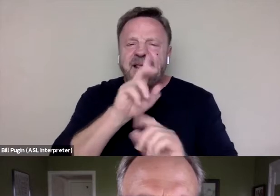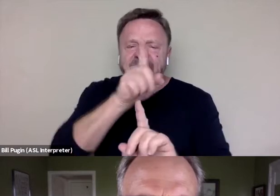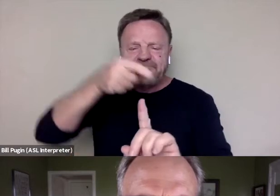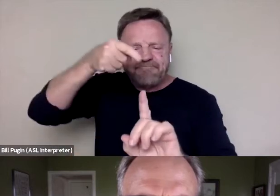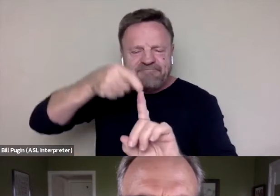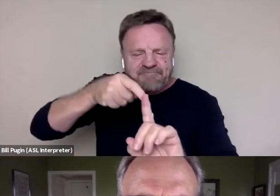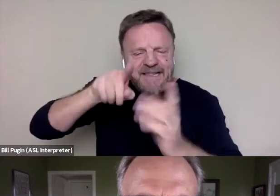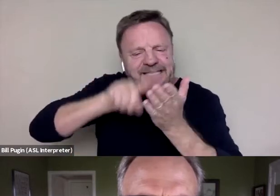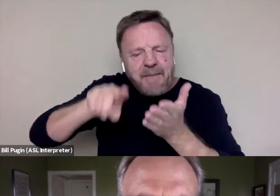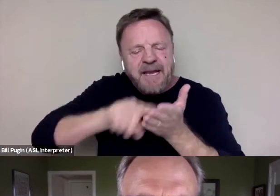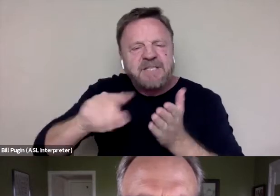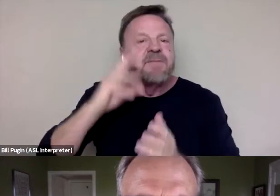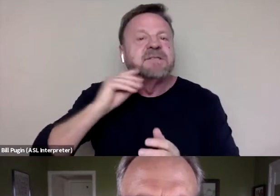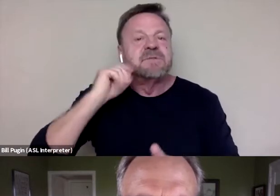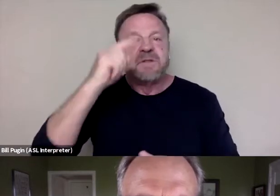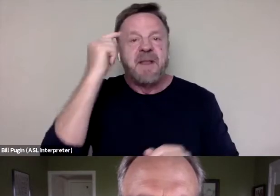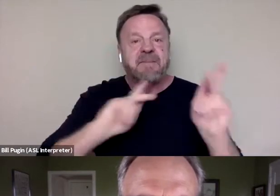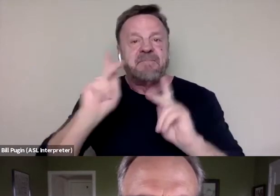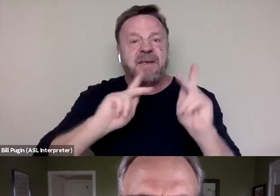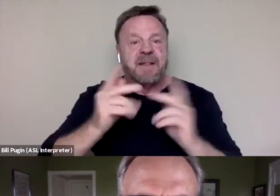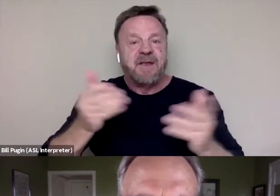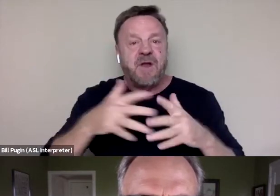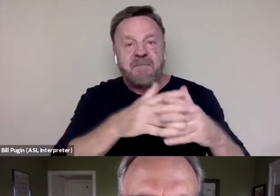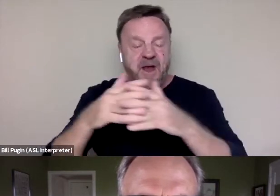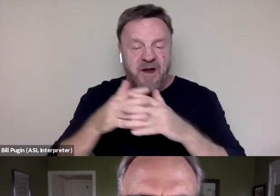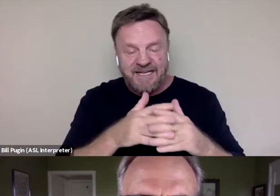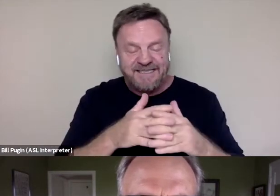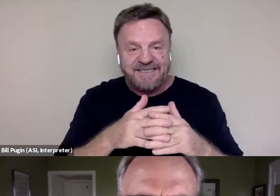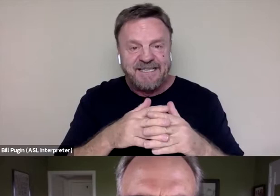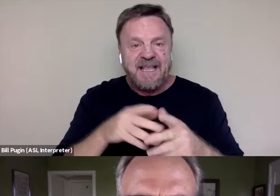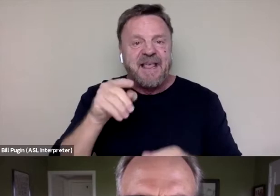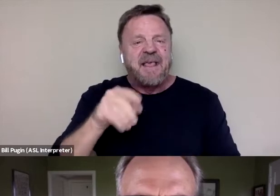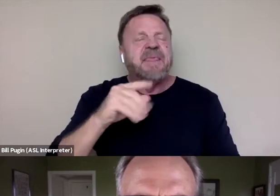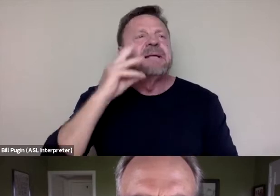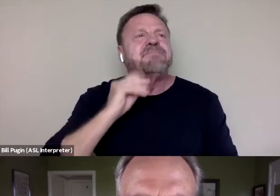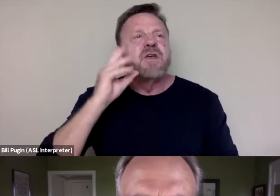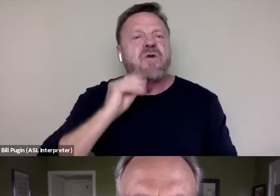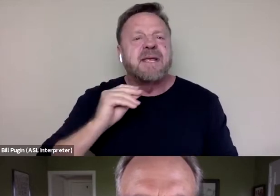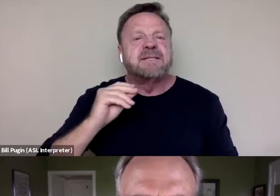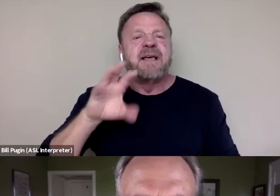of black people in America than the experience of the rape of black women